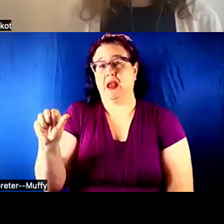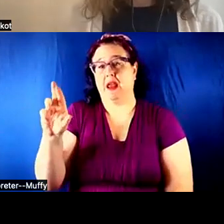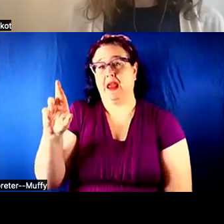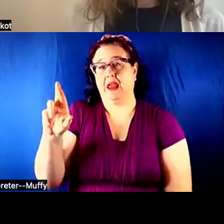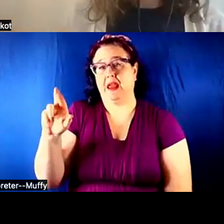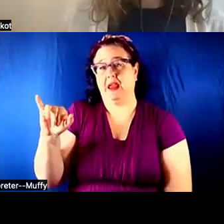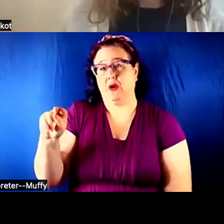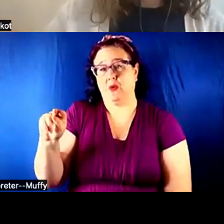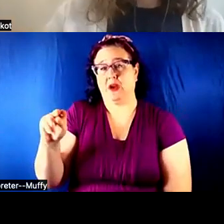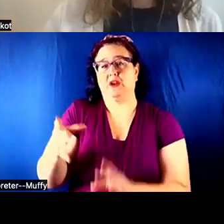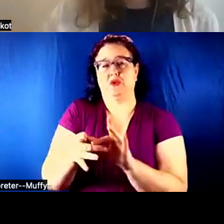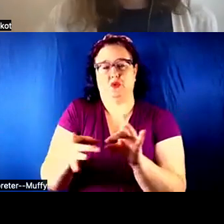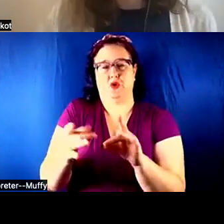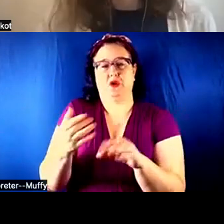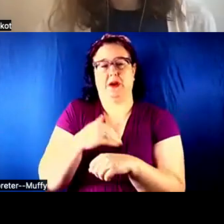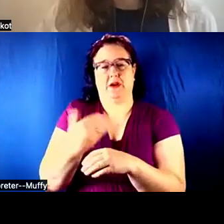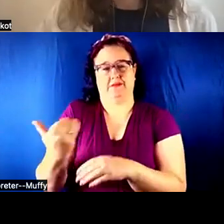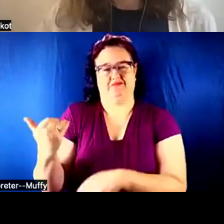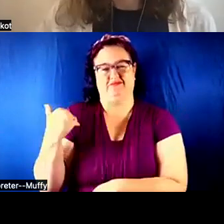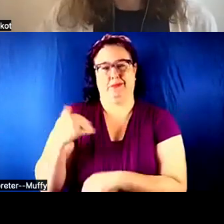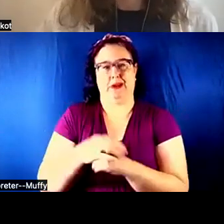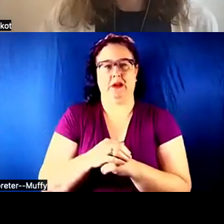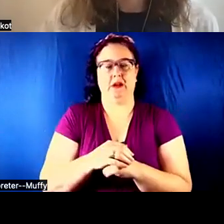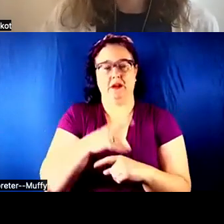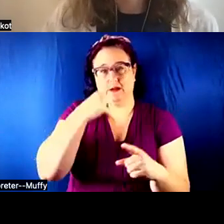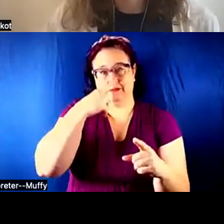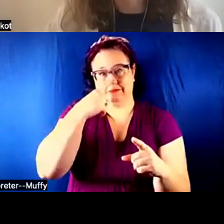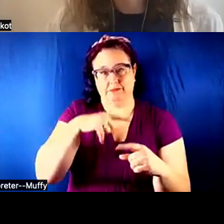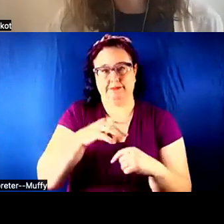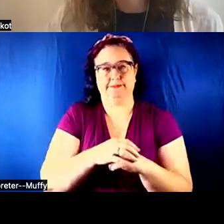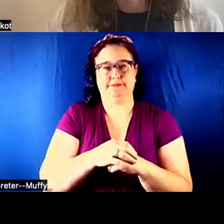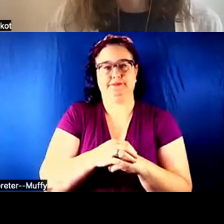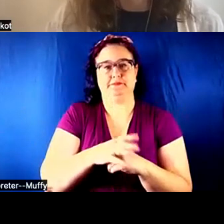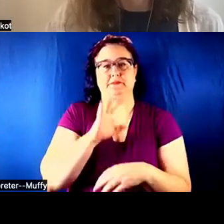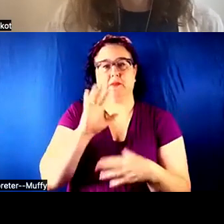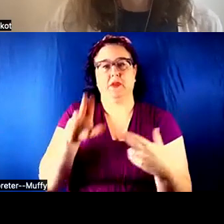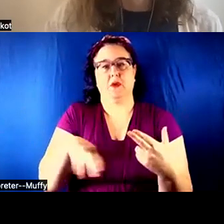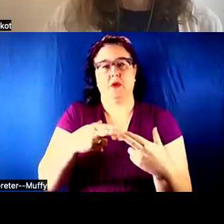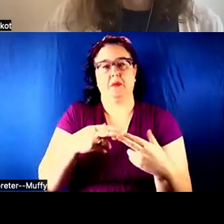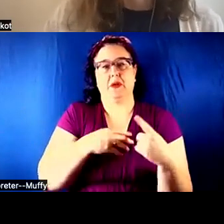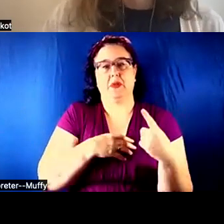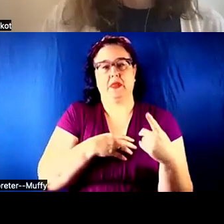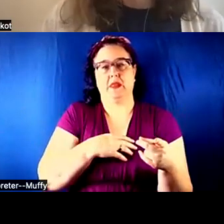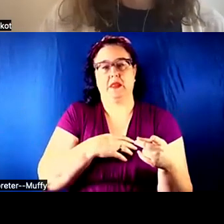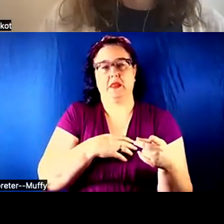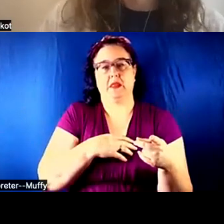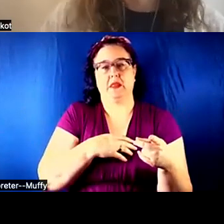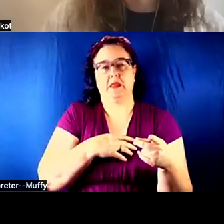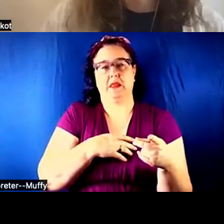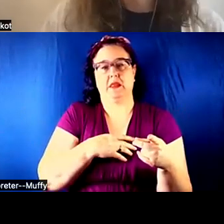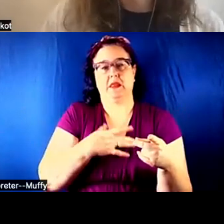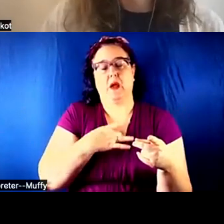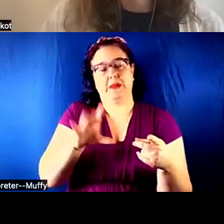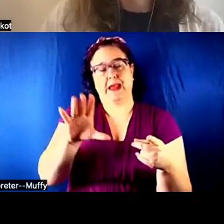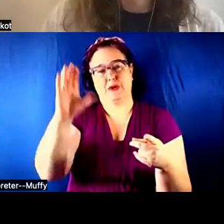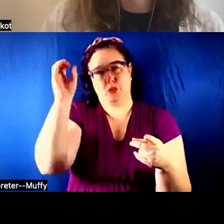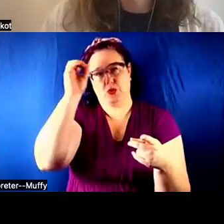at the beginning, if you could talk about this, I would like to hear your thoughts. What can